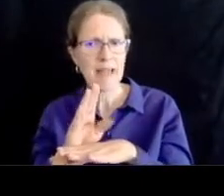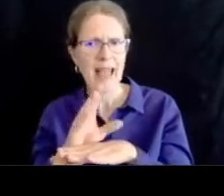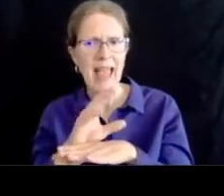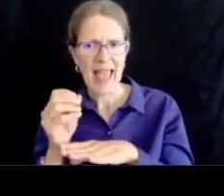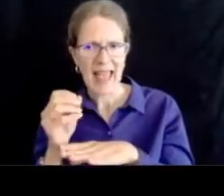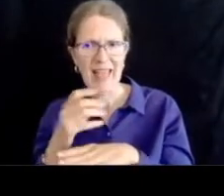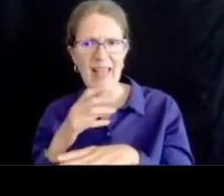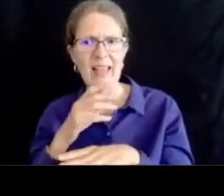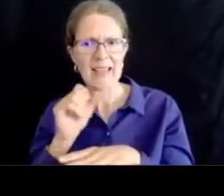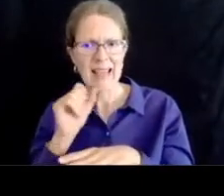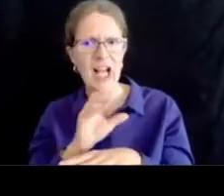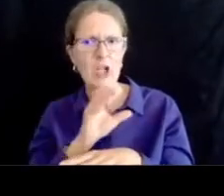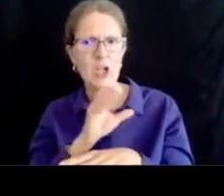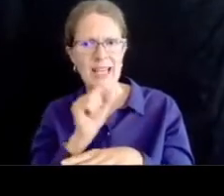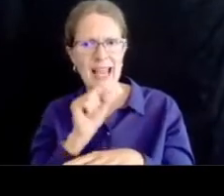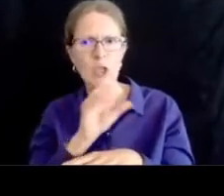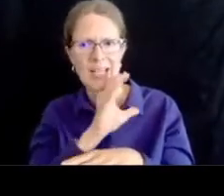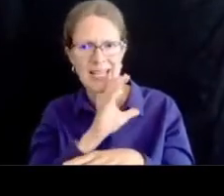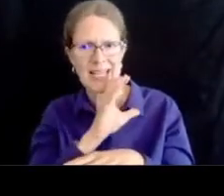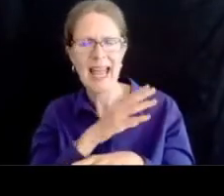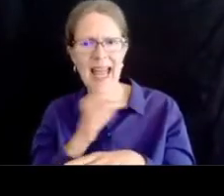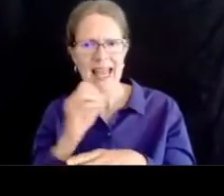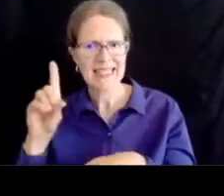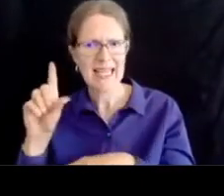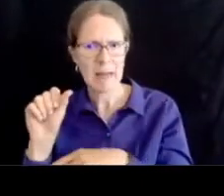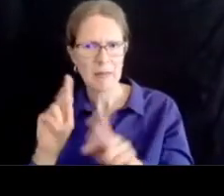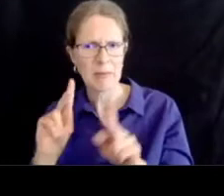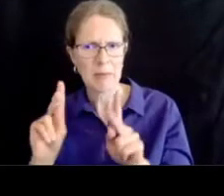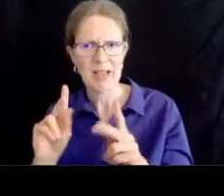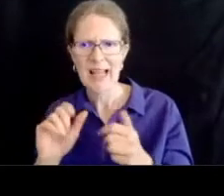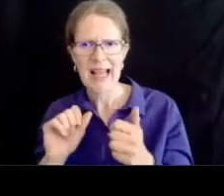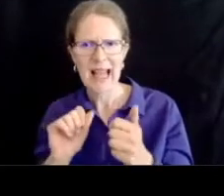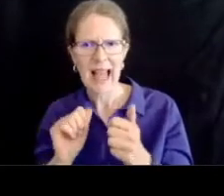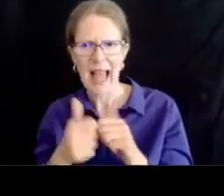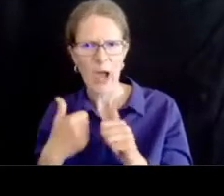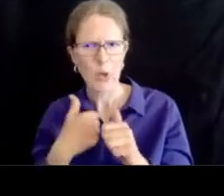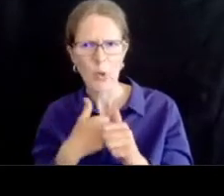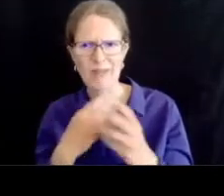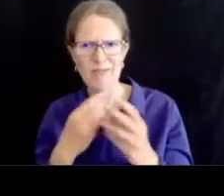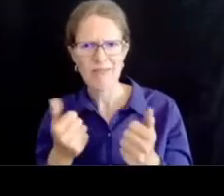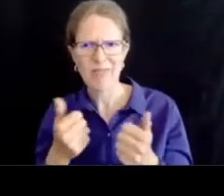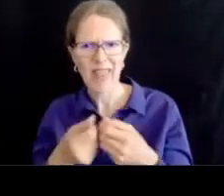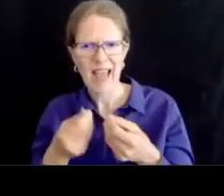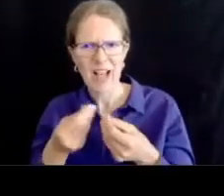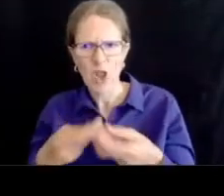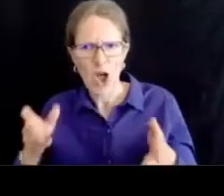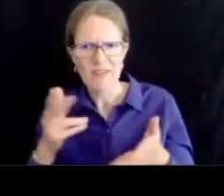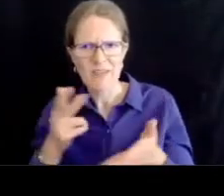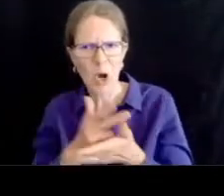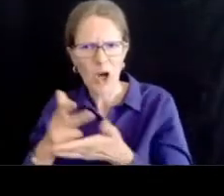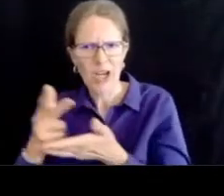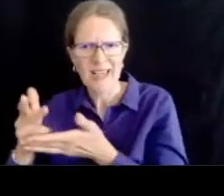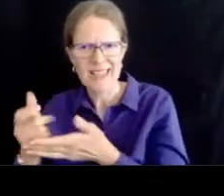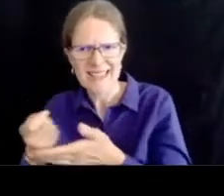you mitigate the loss of hundreds of parking spaces uh as i indicated earlier that ddot